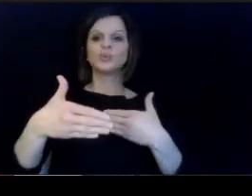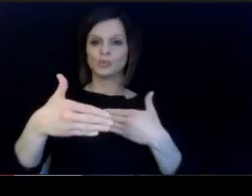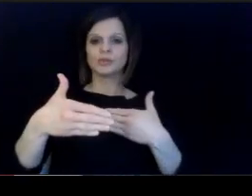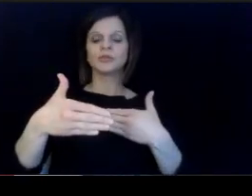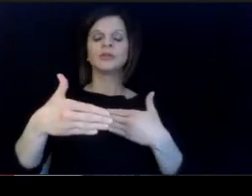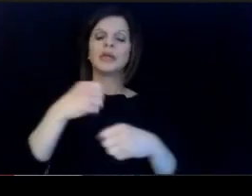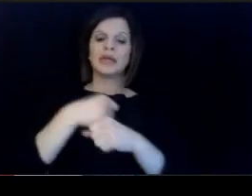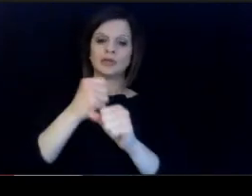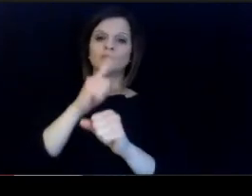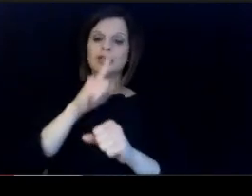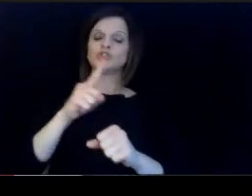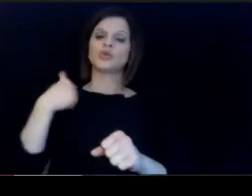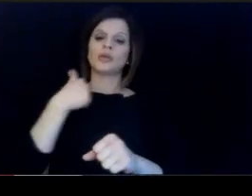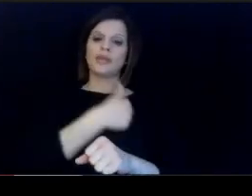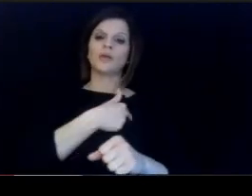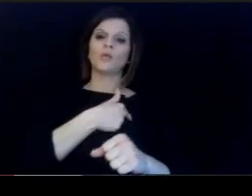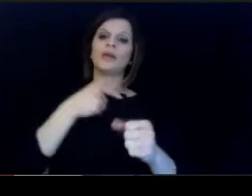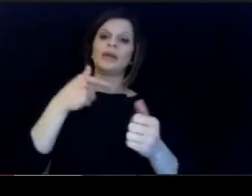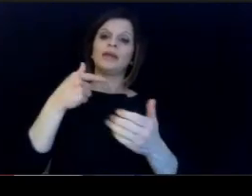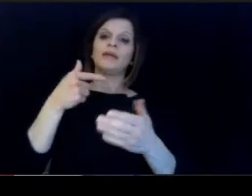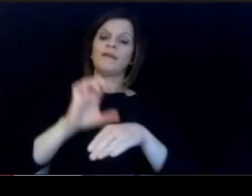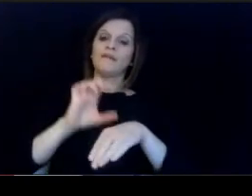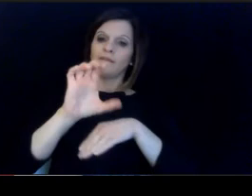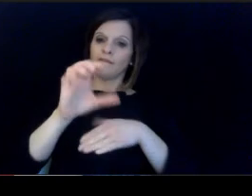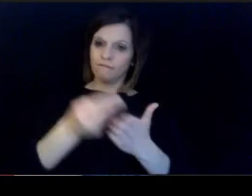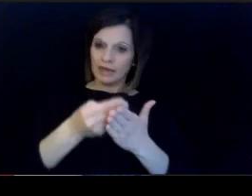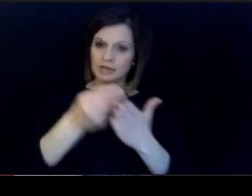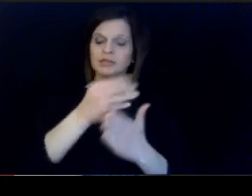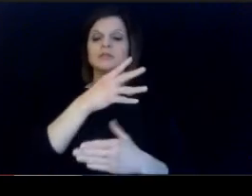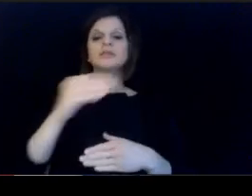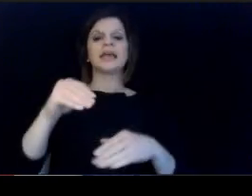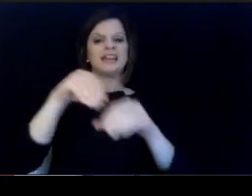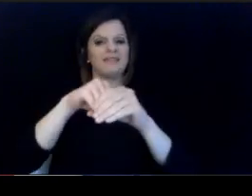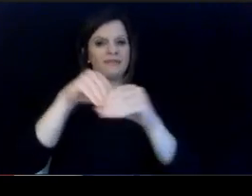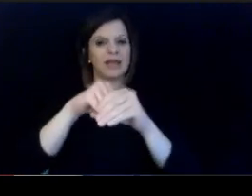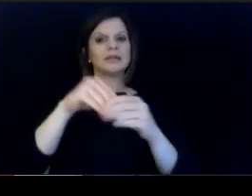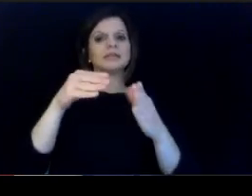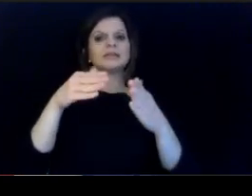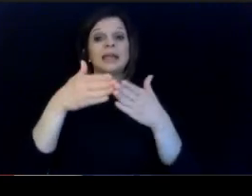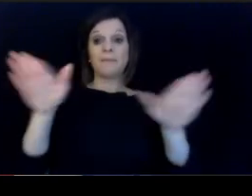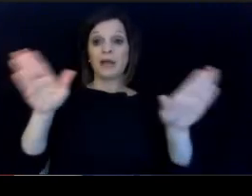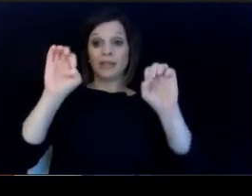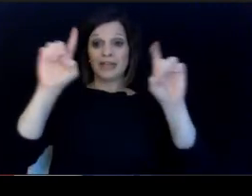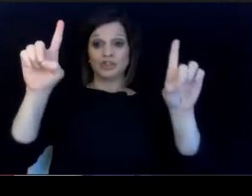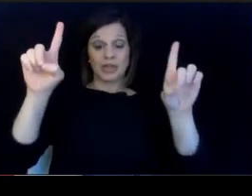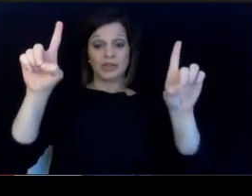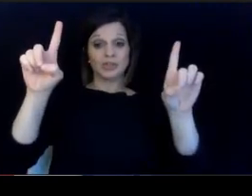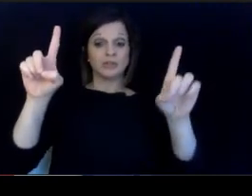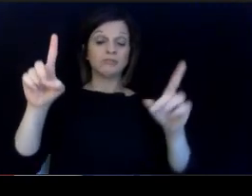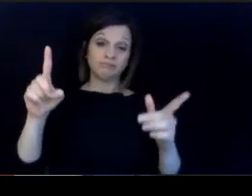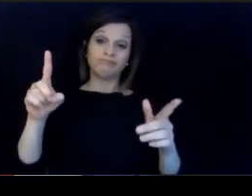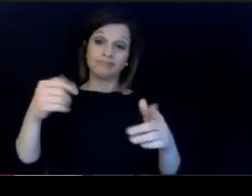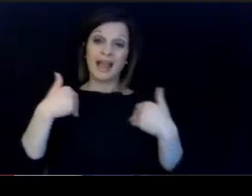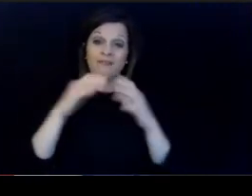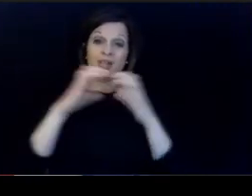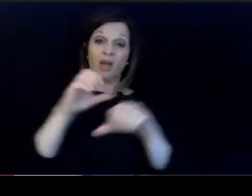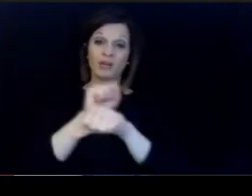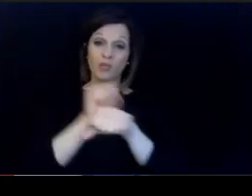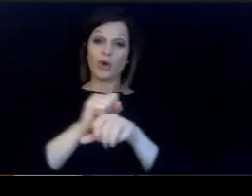to make sure that we fund and invest in public education as. that were the truth. And so we've got a lot of work to do, and.